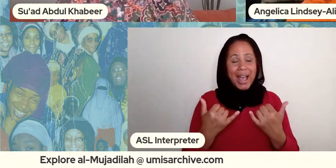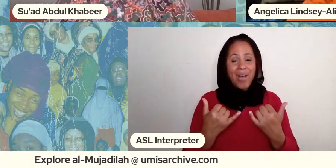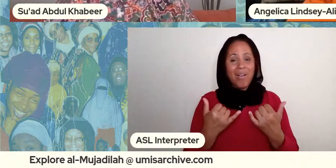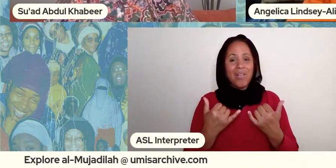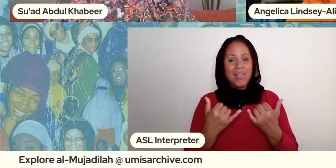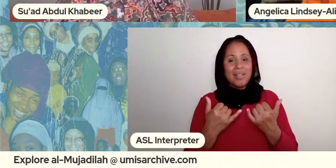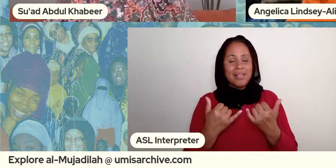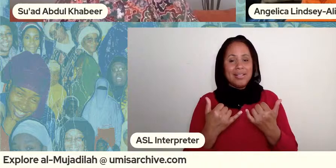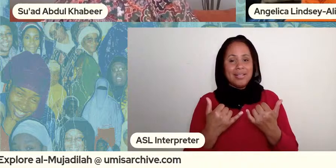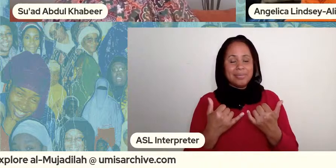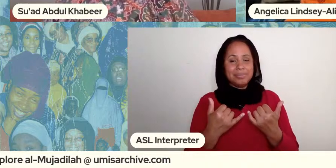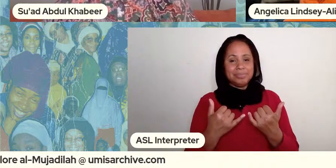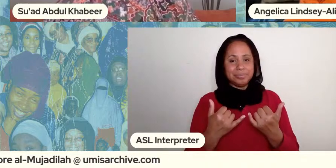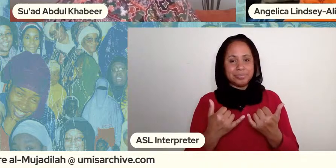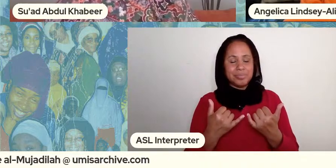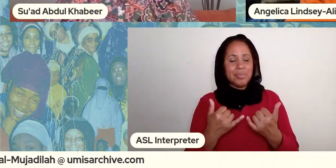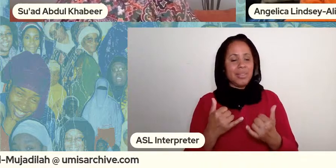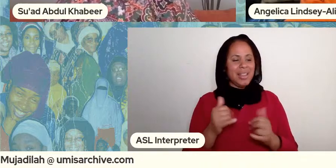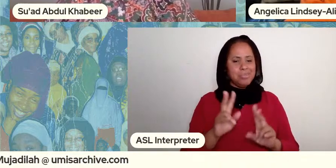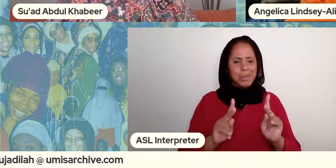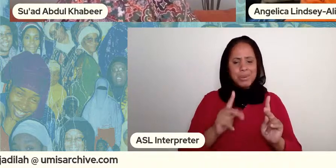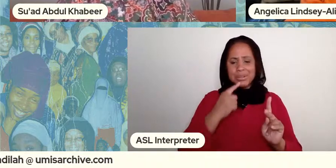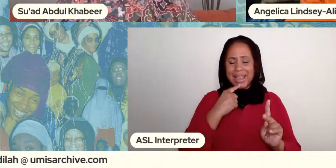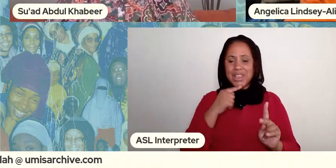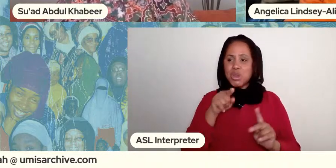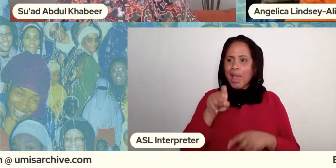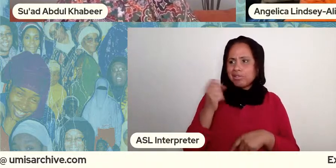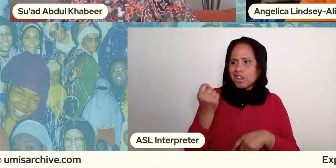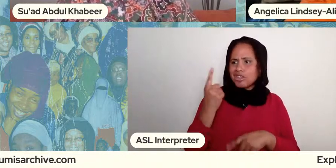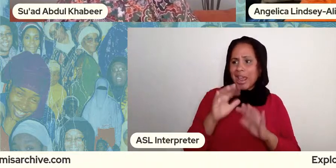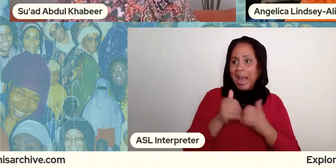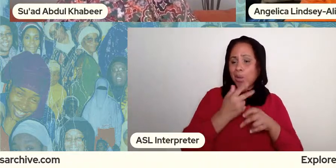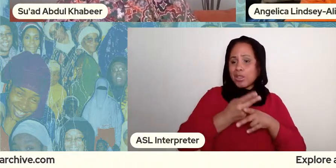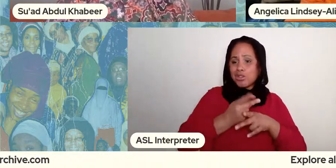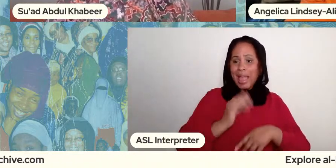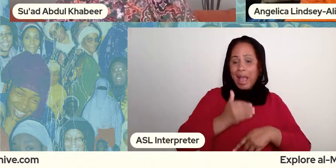our brothers and our men and in the performance piece i feel like you touched on that you know